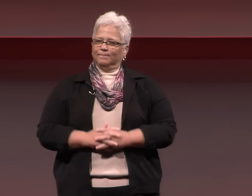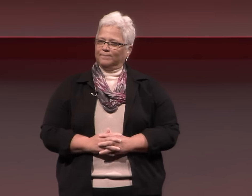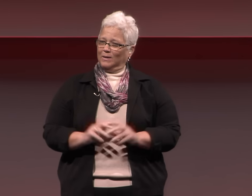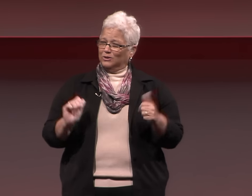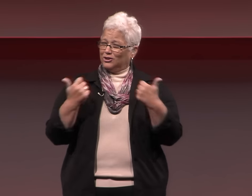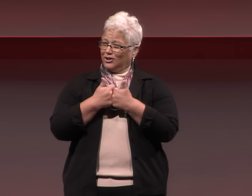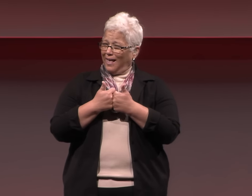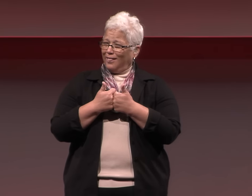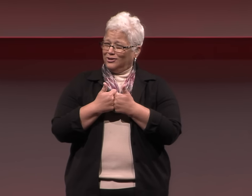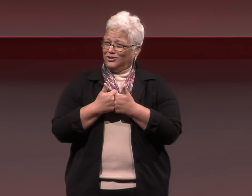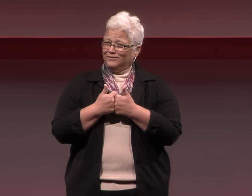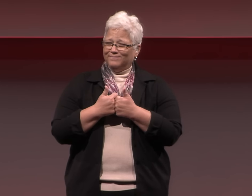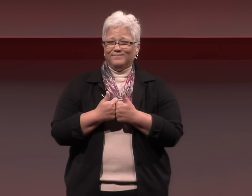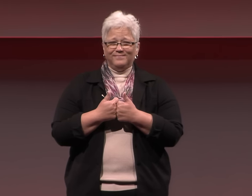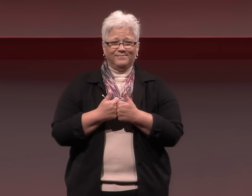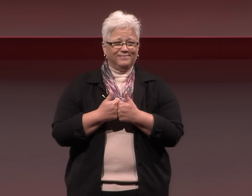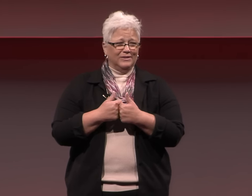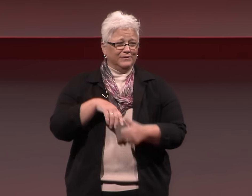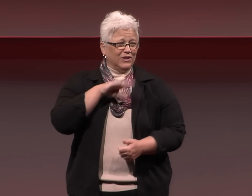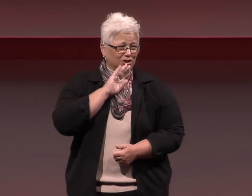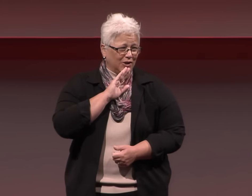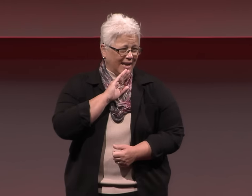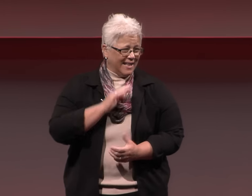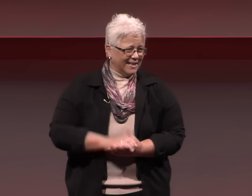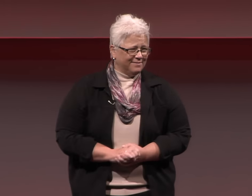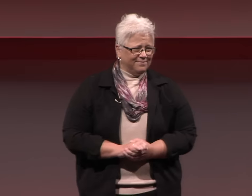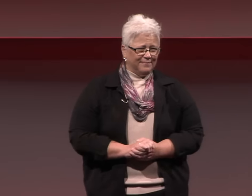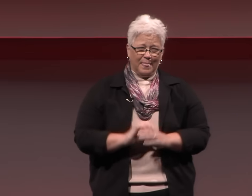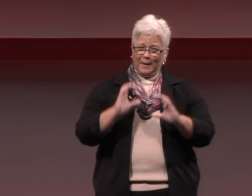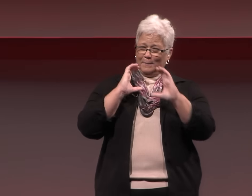and man, it was a challenge. Frustrating.